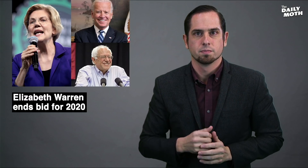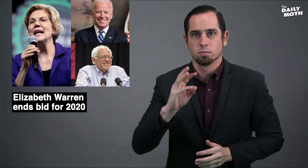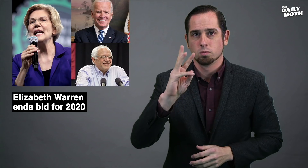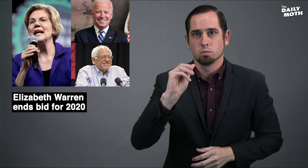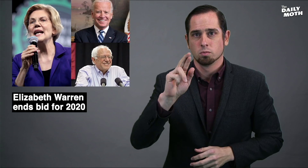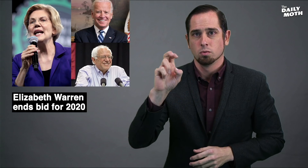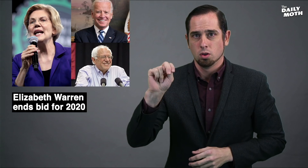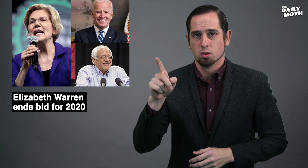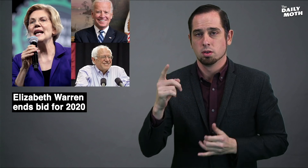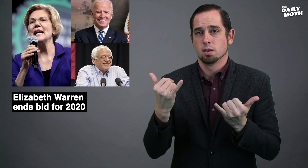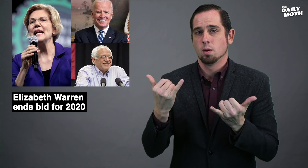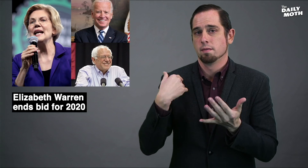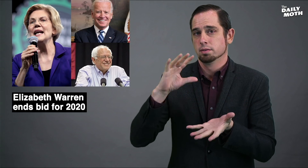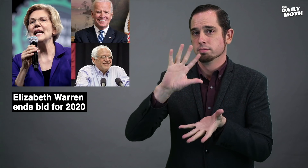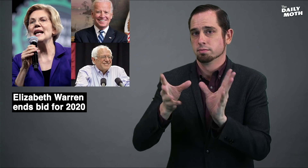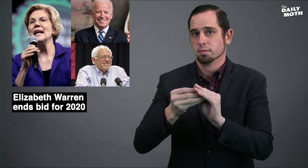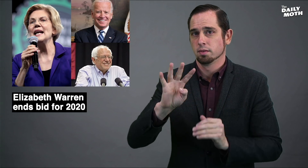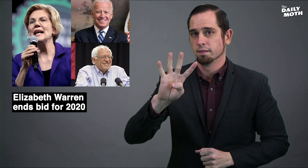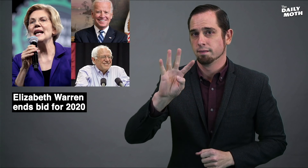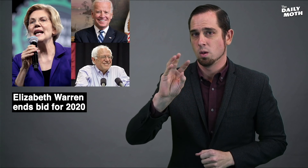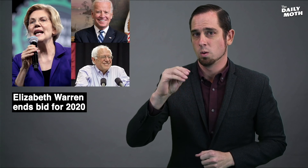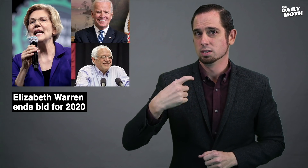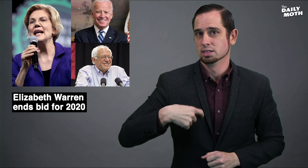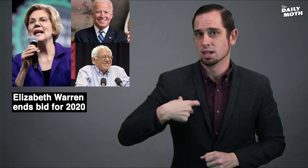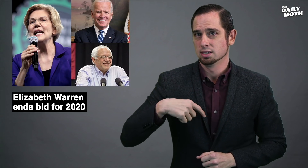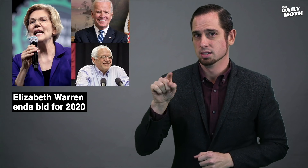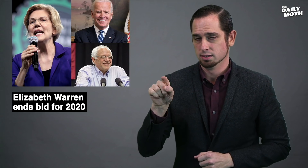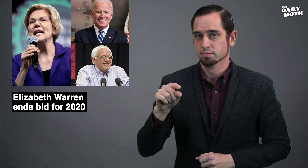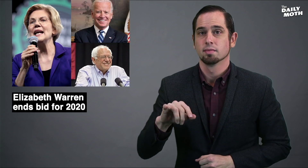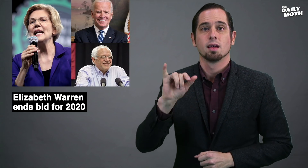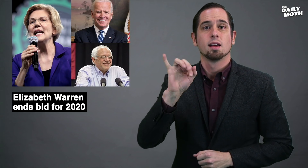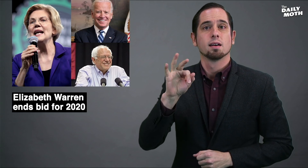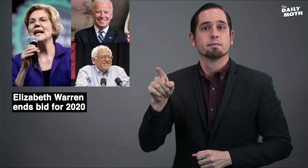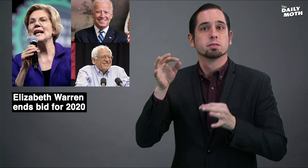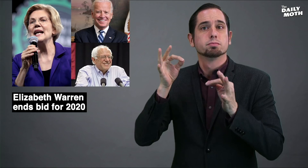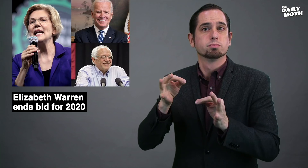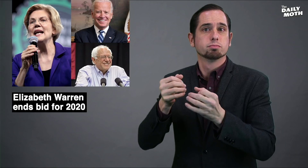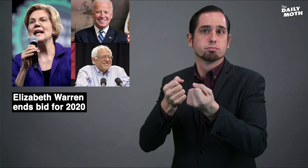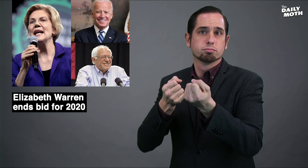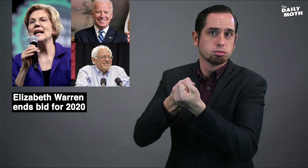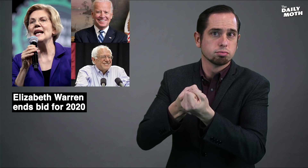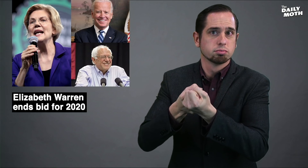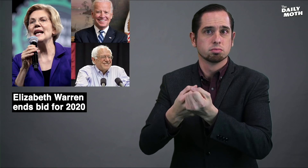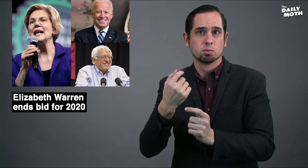Warren has a total of 40 delegates and if she endorses